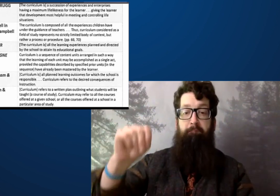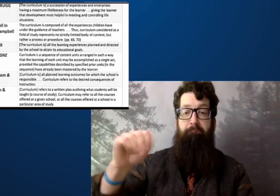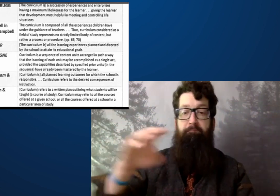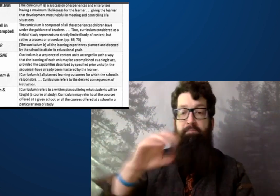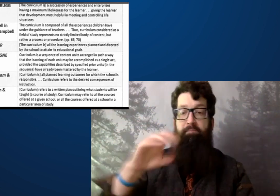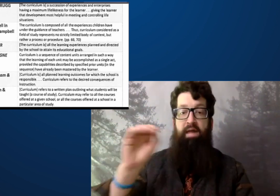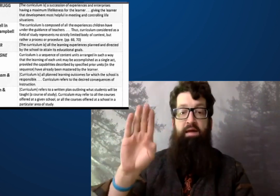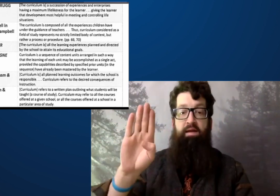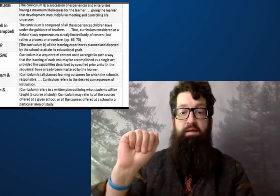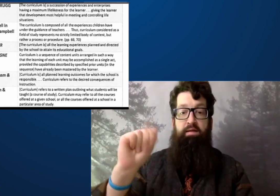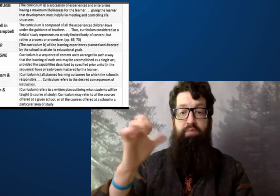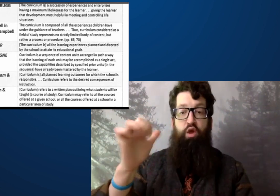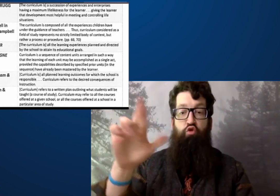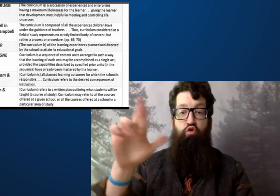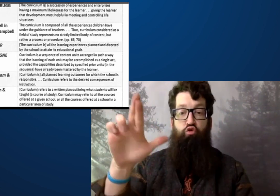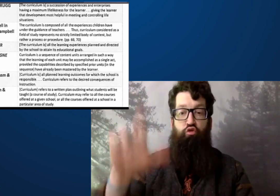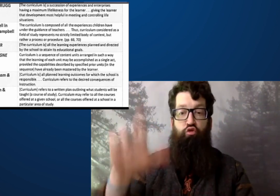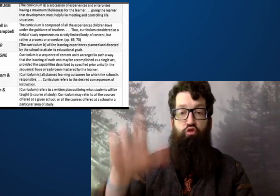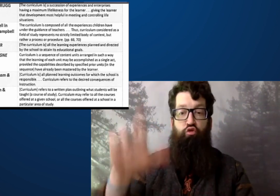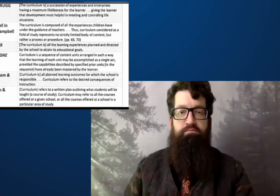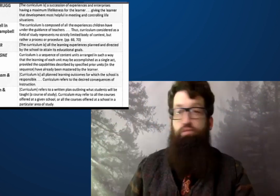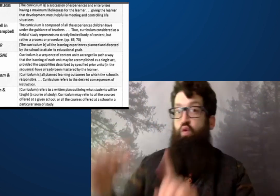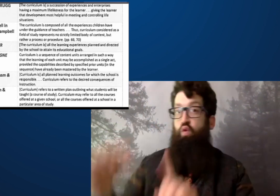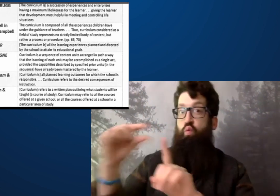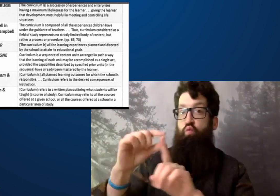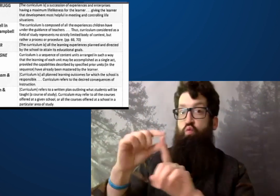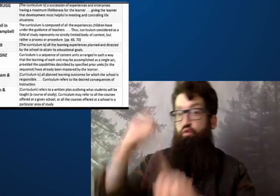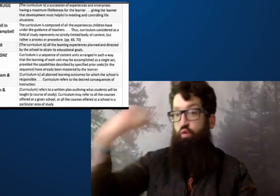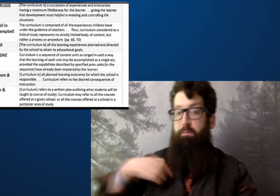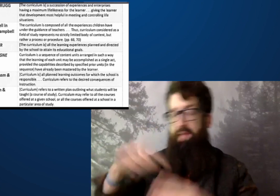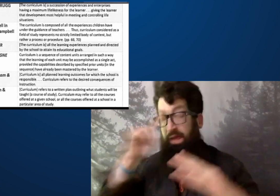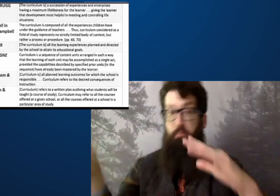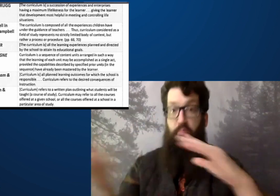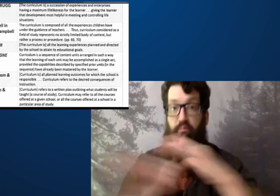Next is from Popham and Baker.